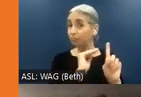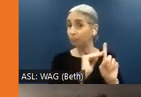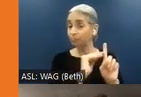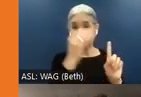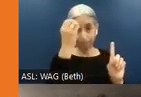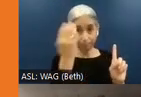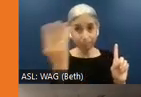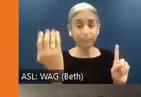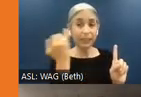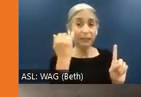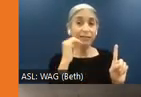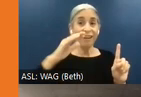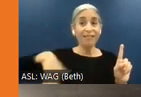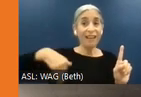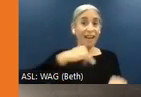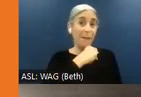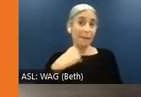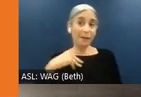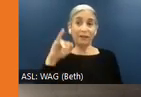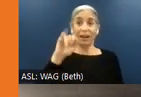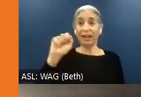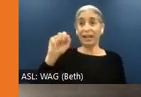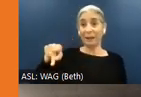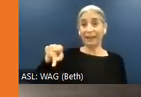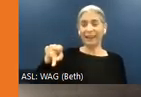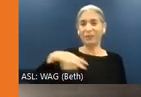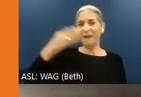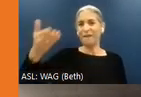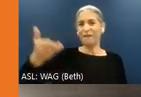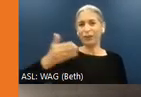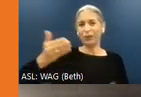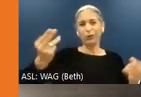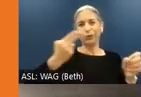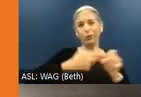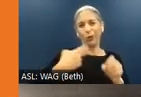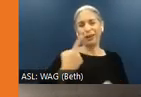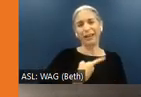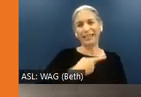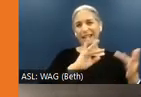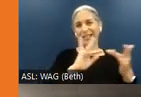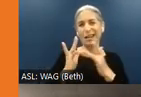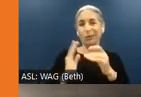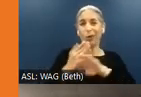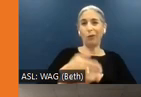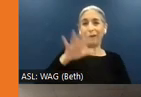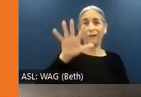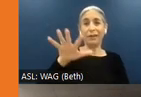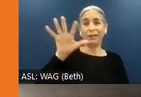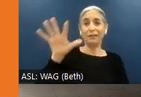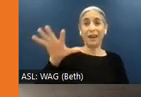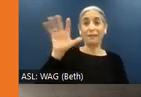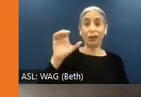is not yet a member of IAAP, we invite you to join a network of over 5500 accessibility